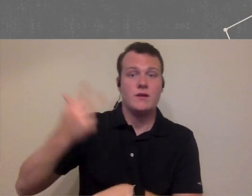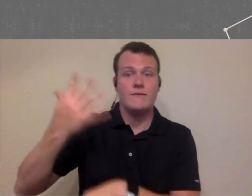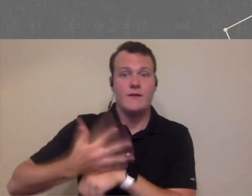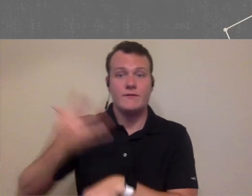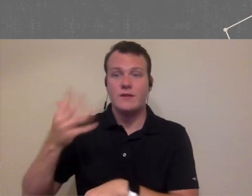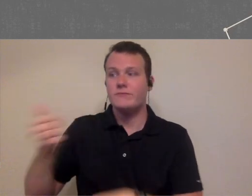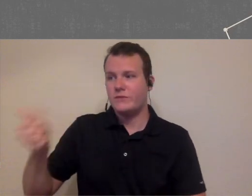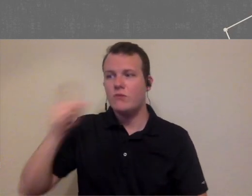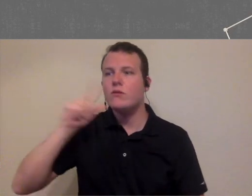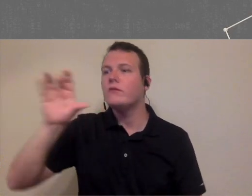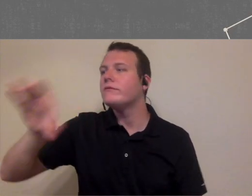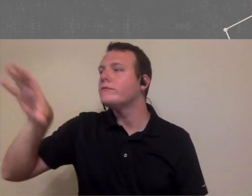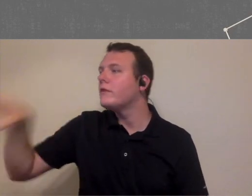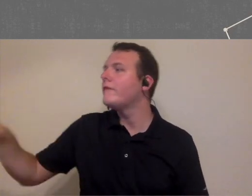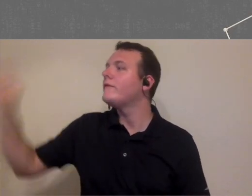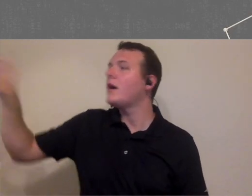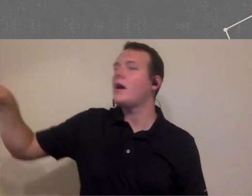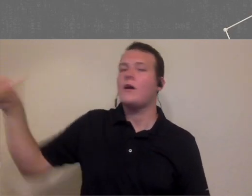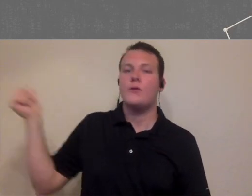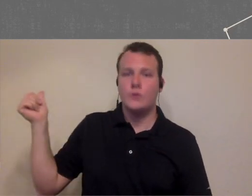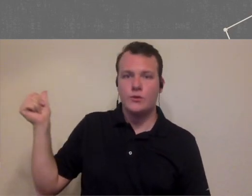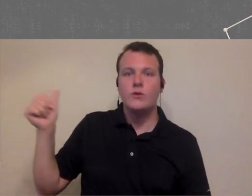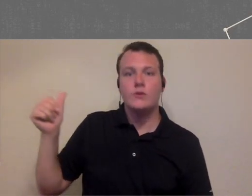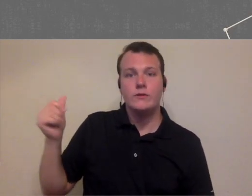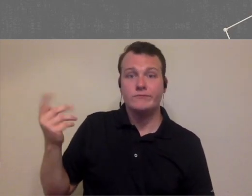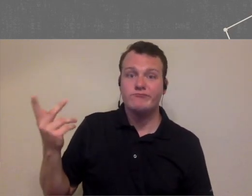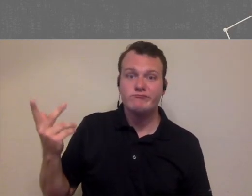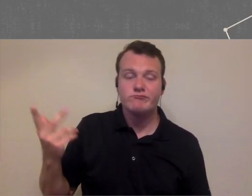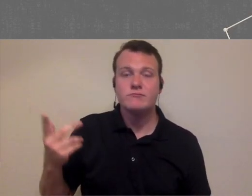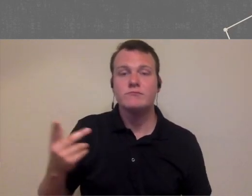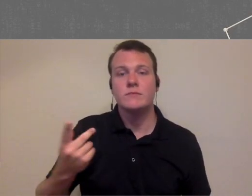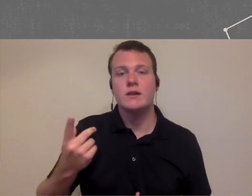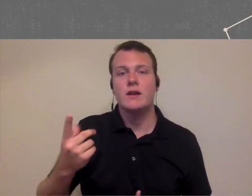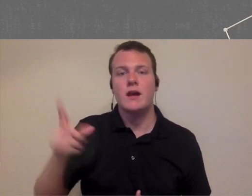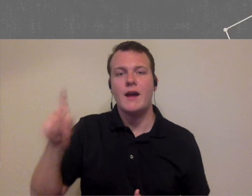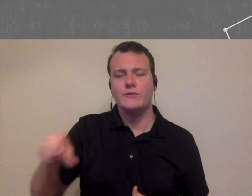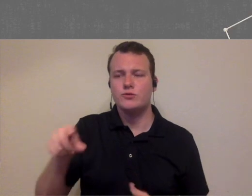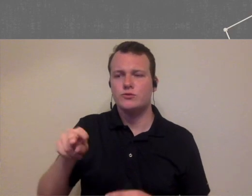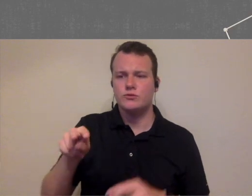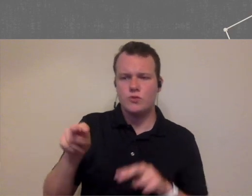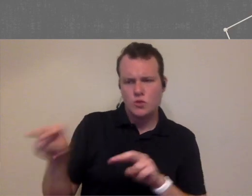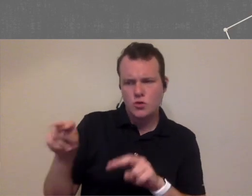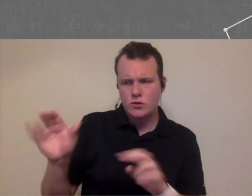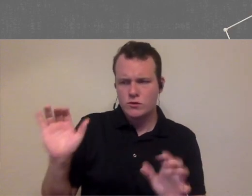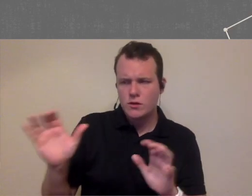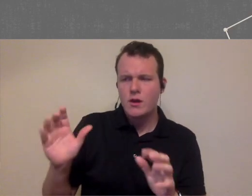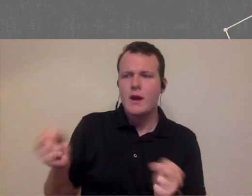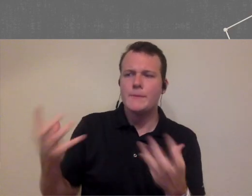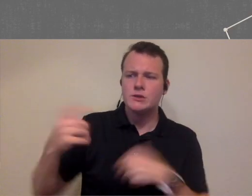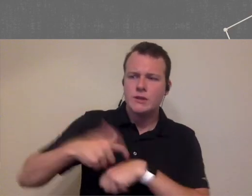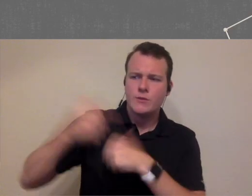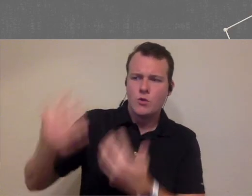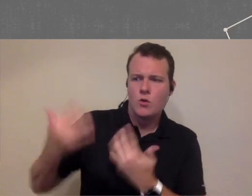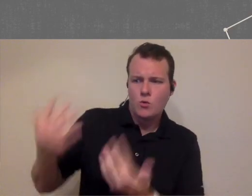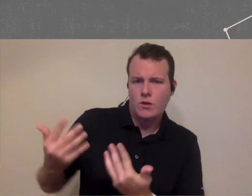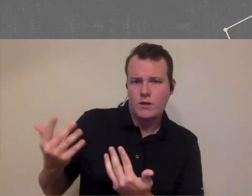three to five business days they will go somewhere else so you have to kind of look at how long your patients are waiting and where you're located to